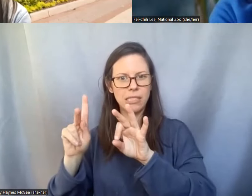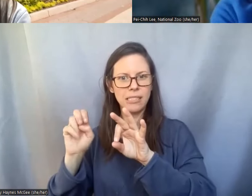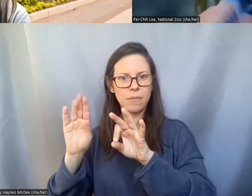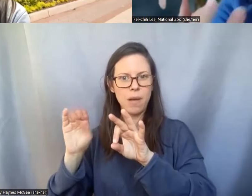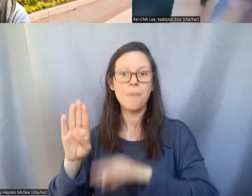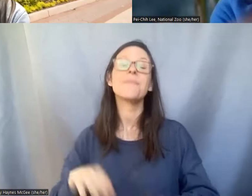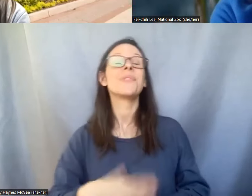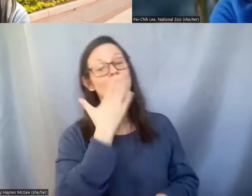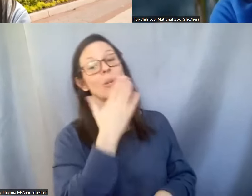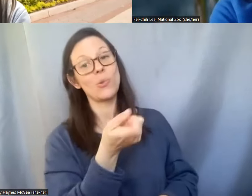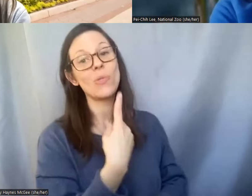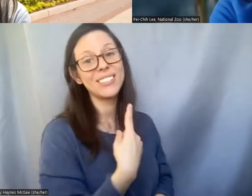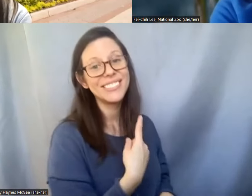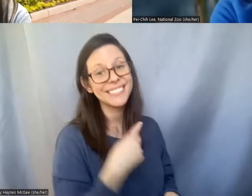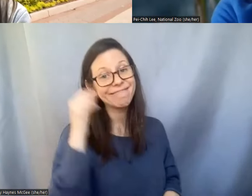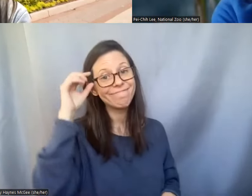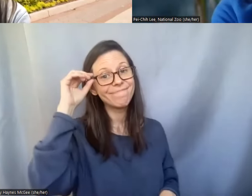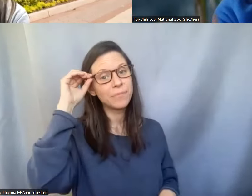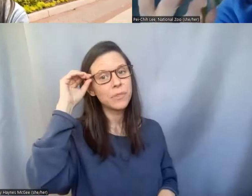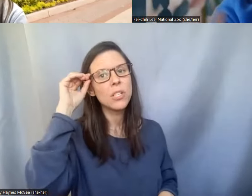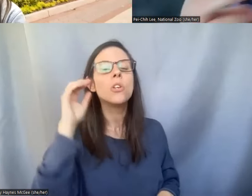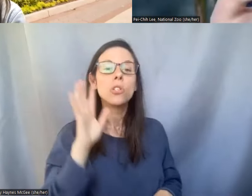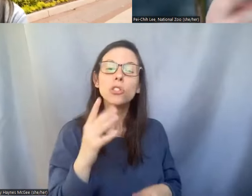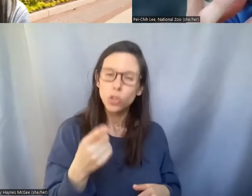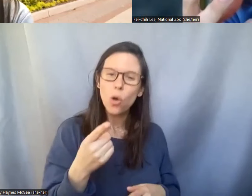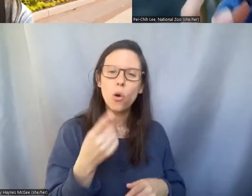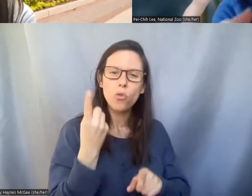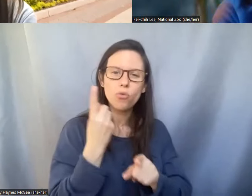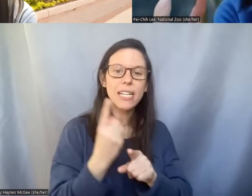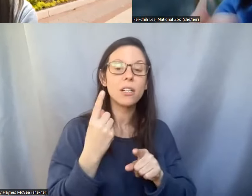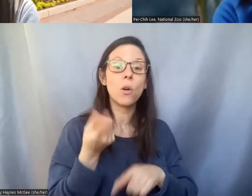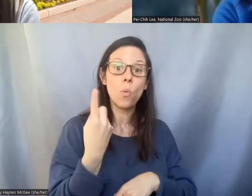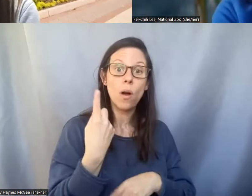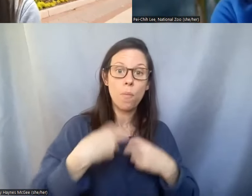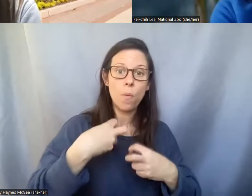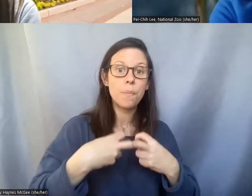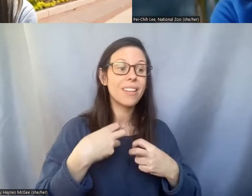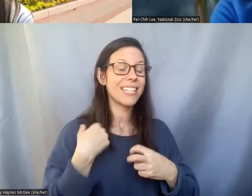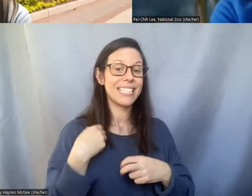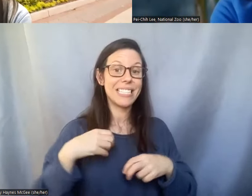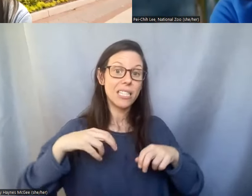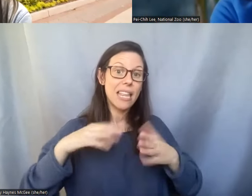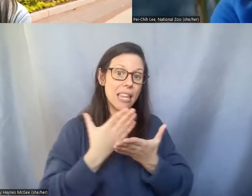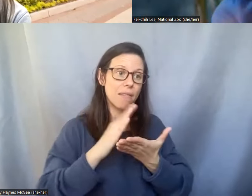because of changing volume. When they become ice volume get bigger so you crack um if you look